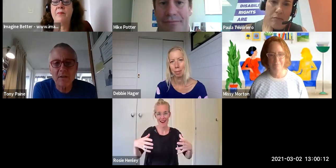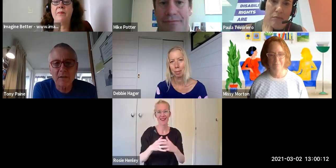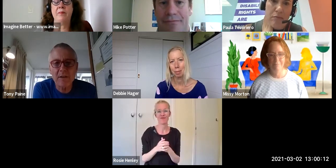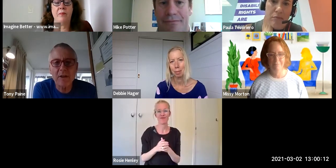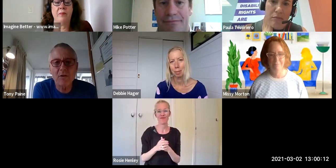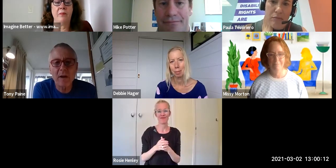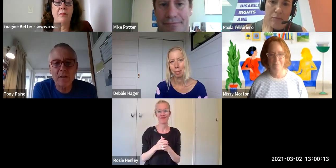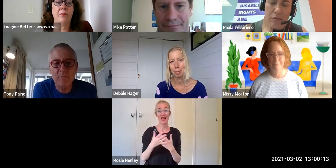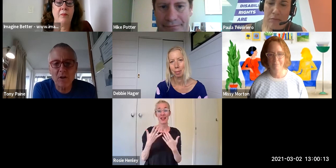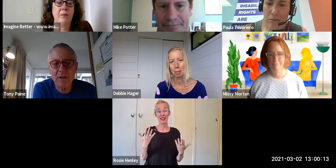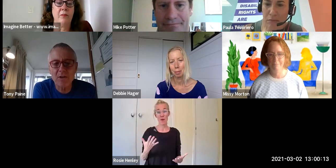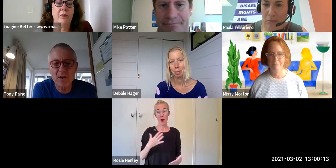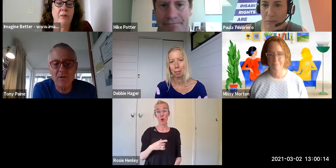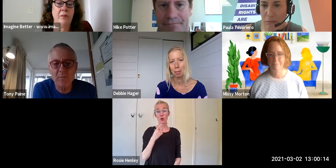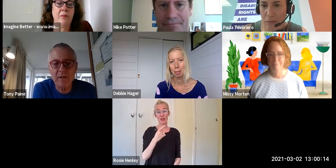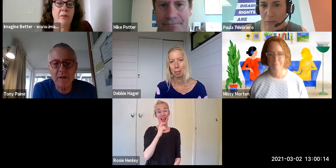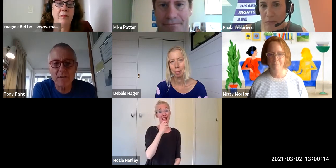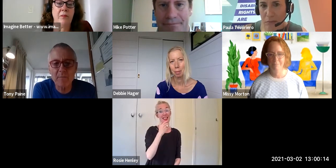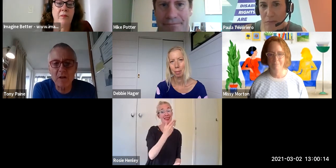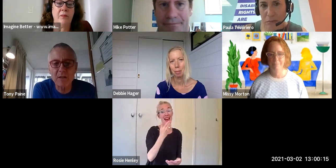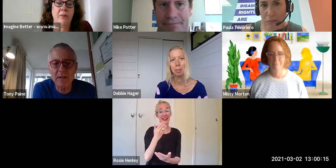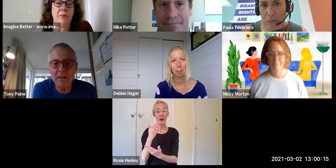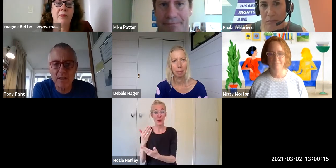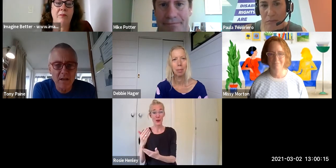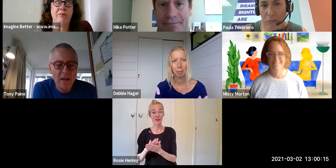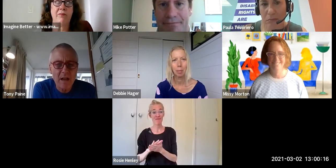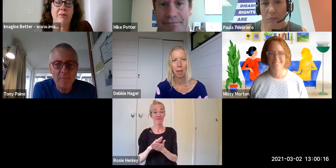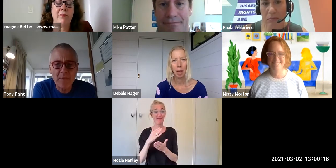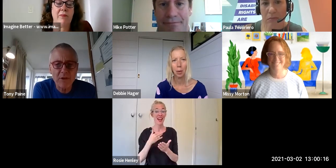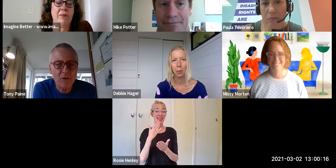I say thank you to my colleague Suzie who's been running things behind the scenes. Thank